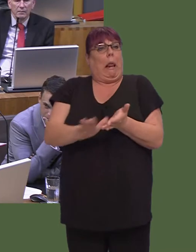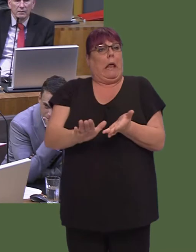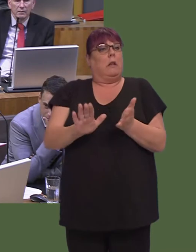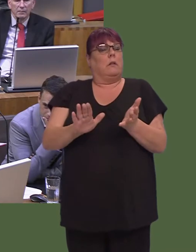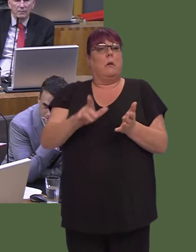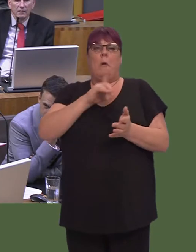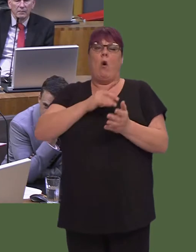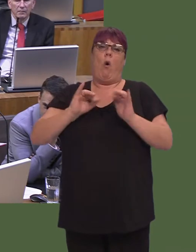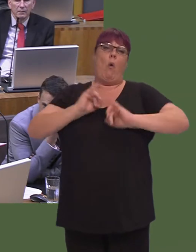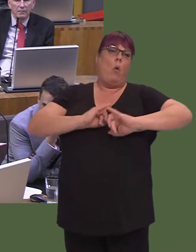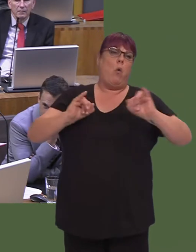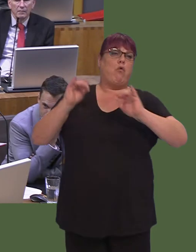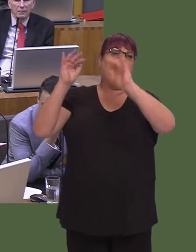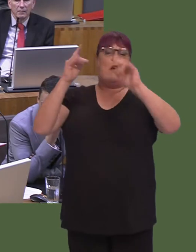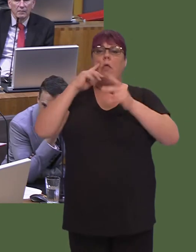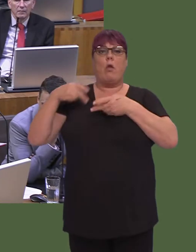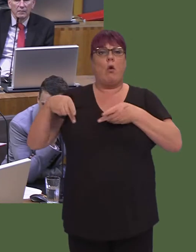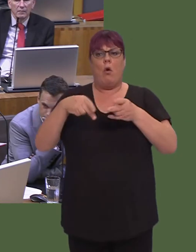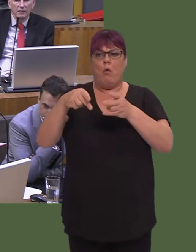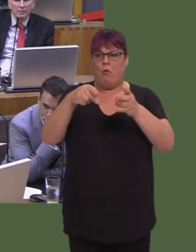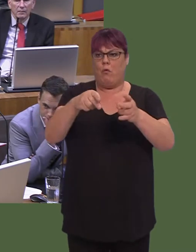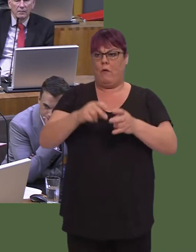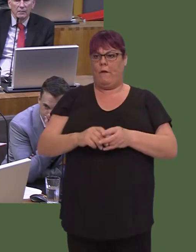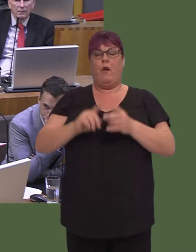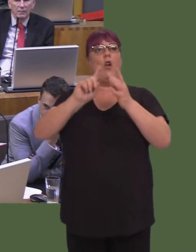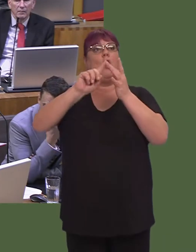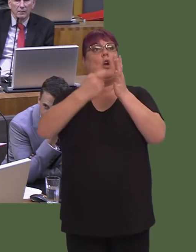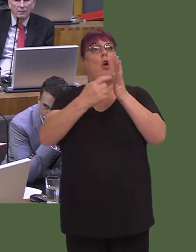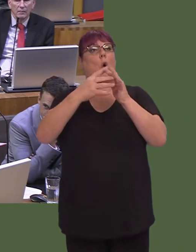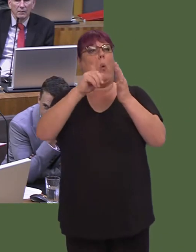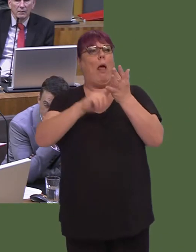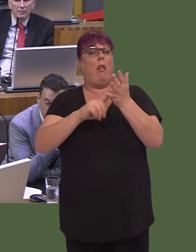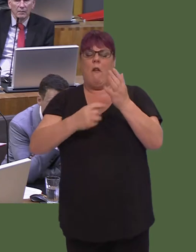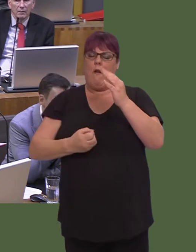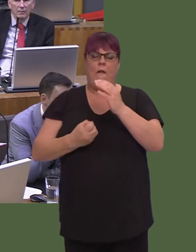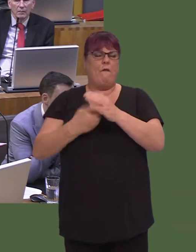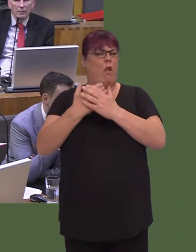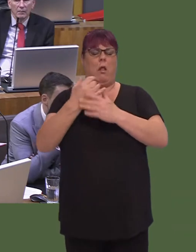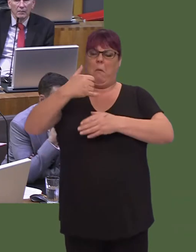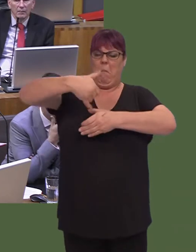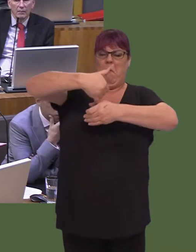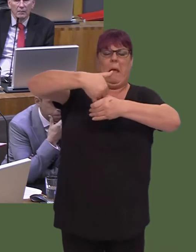There was a riveróI believe it was the River Irwell in Salfordóthat would catch alight if a lit match was thrown into it. Air quality was bad.